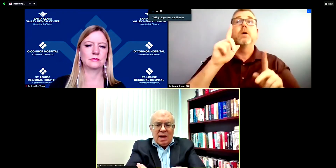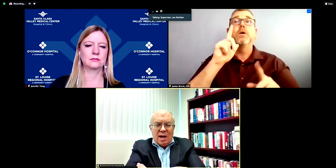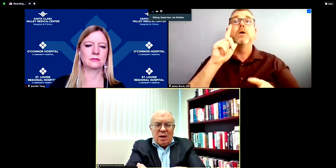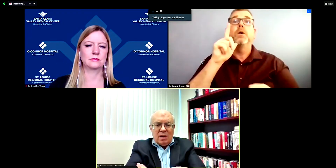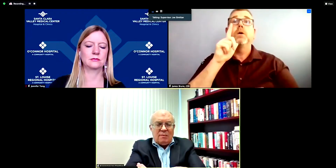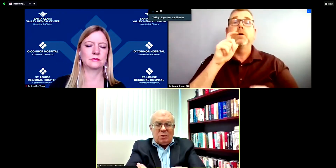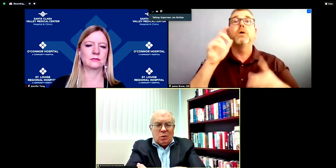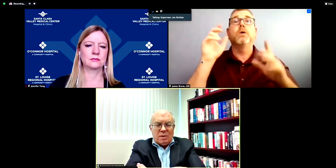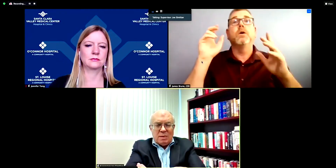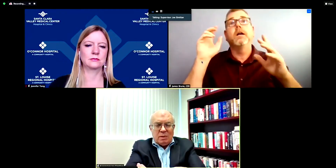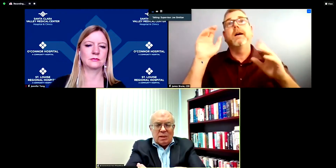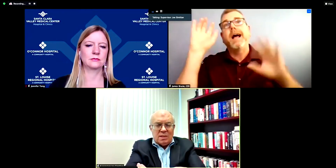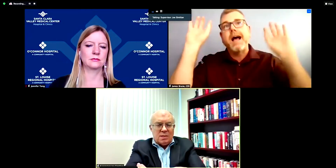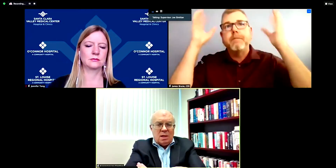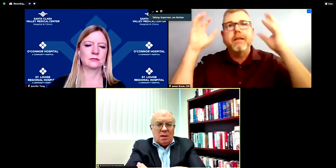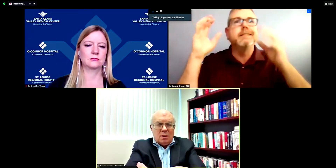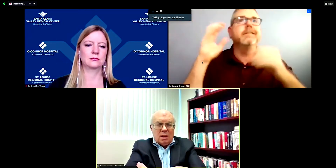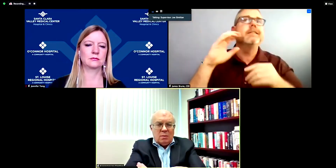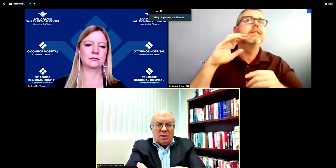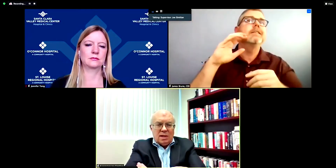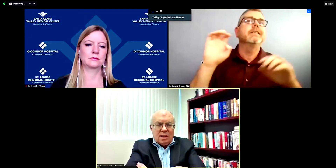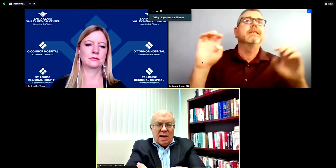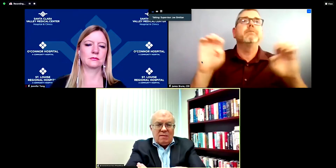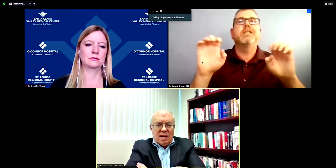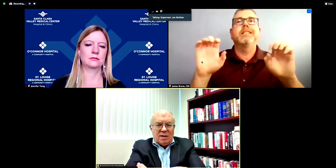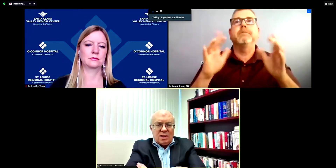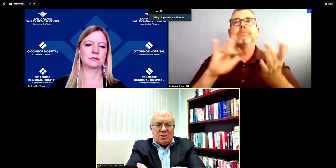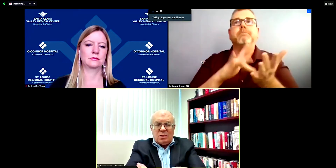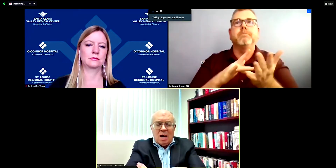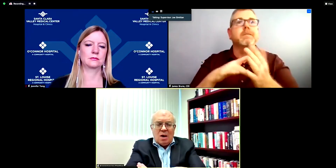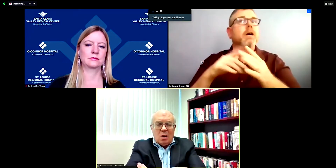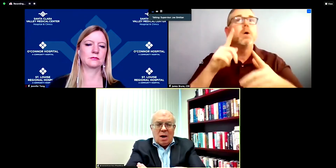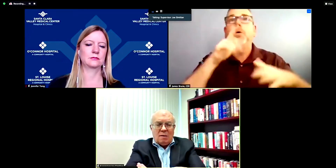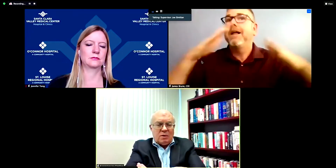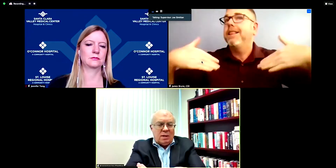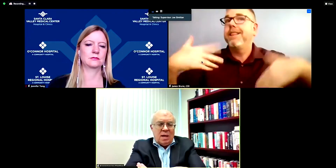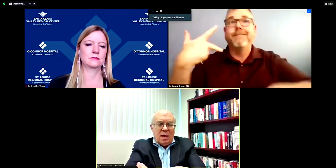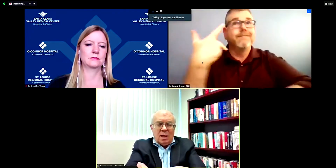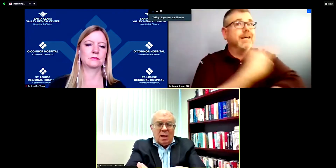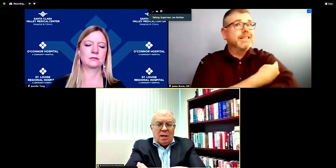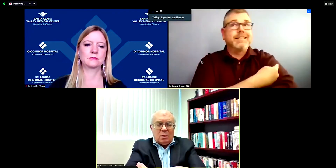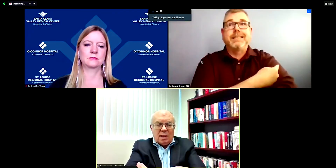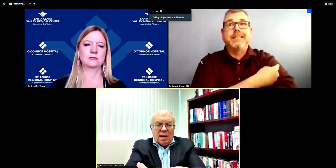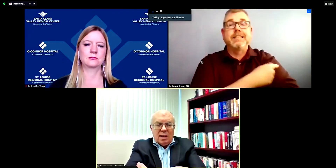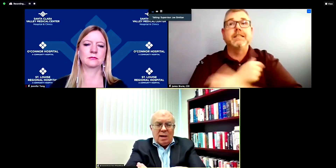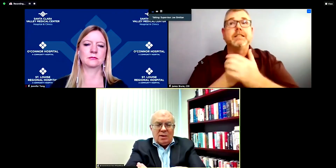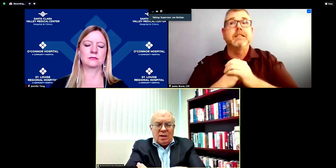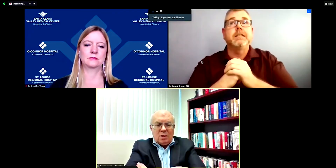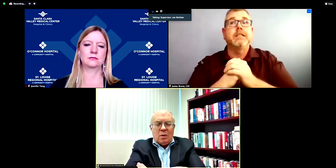i i what i've told people is uh with the caveat that Dr. Tong offered, uh look, i i think no one